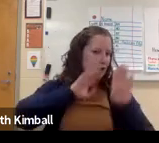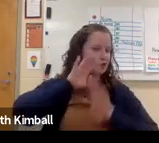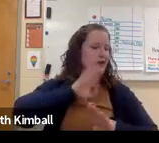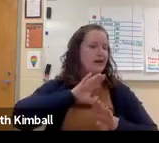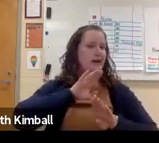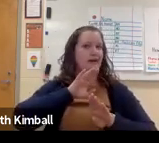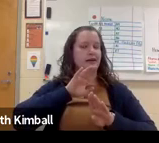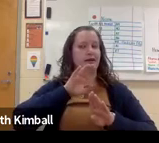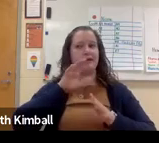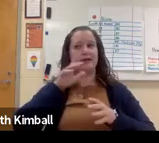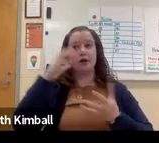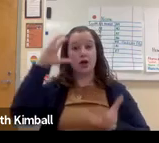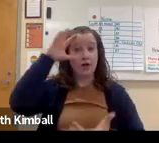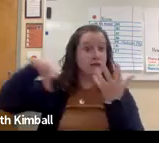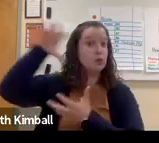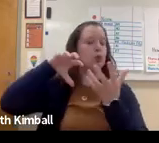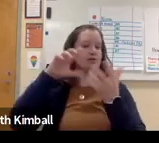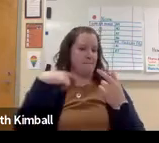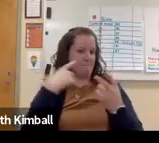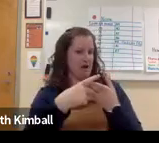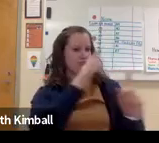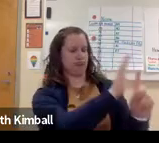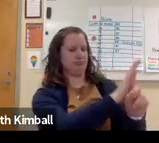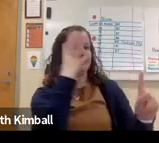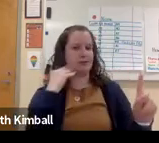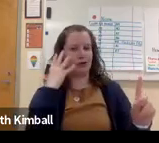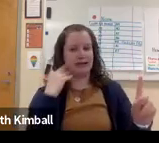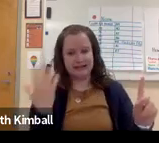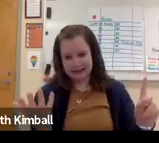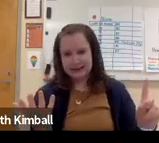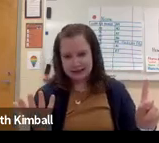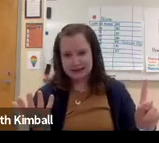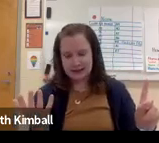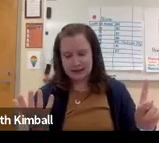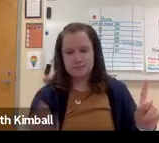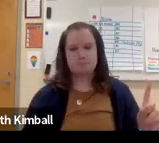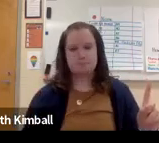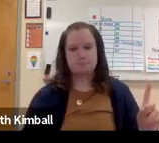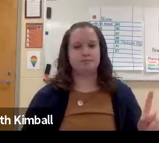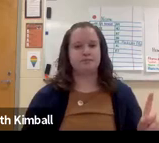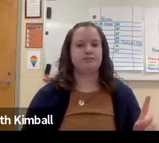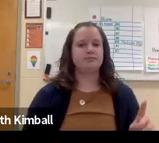that the teacher hates them, and that's only because the teacher may be exhausted or confused